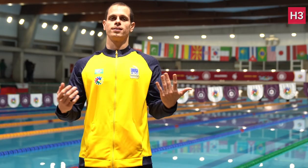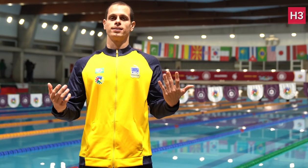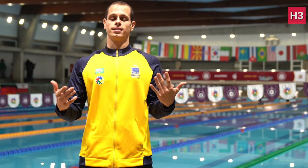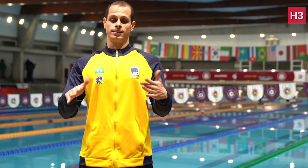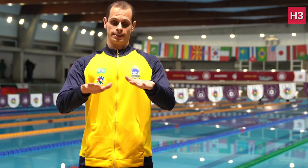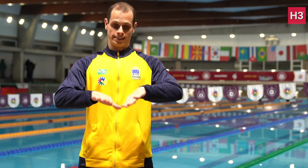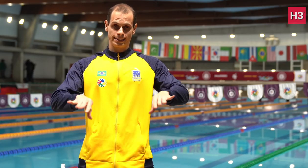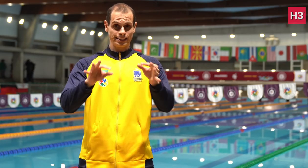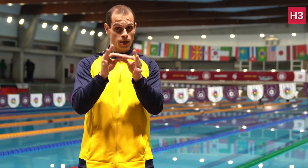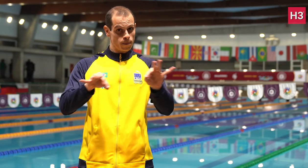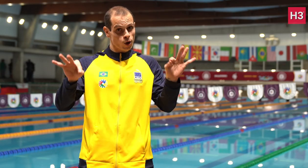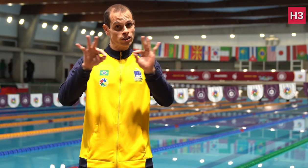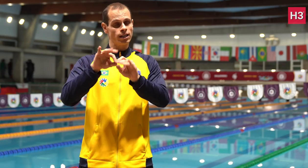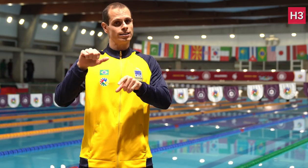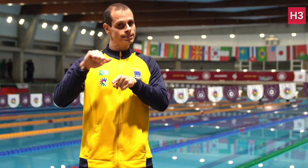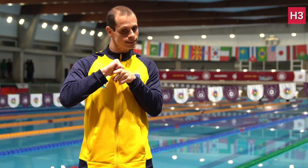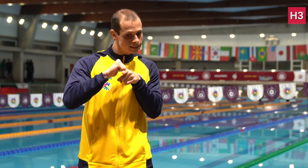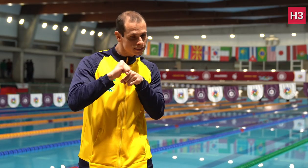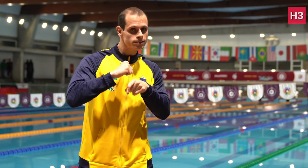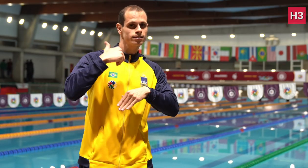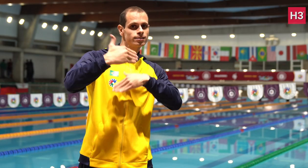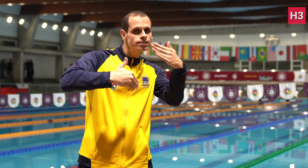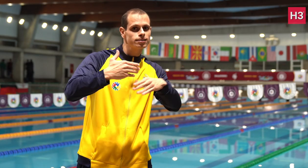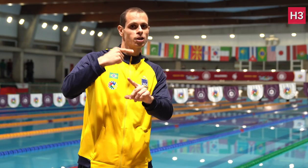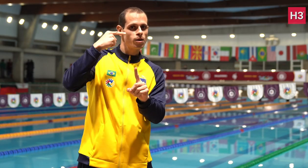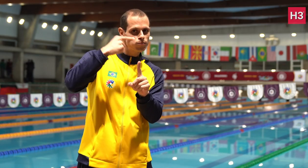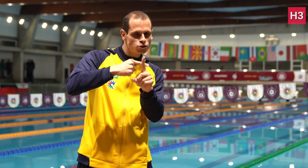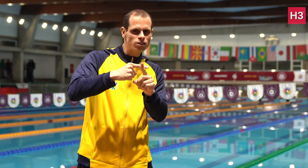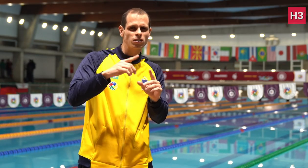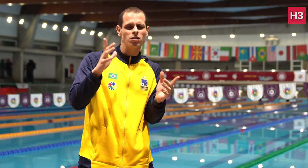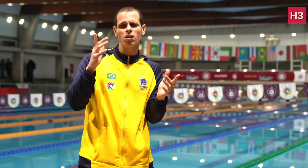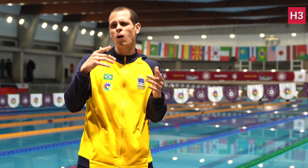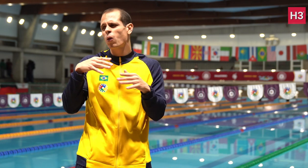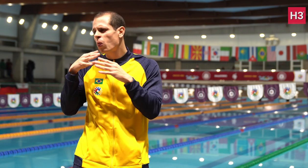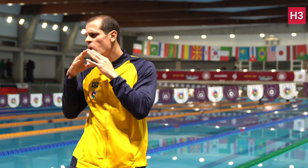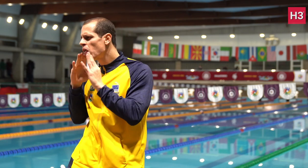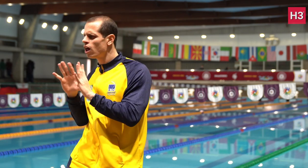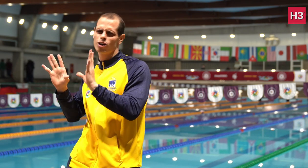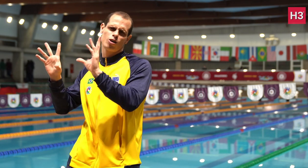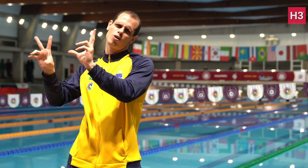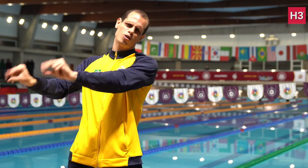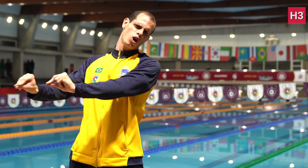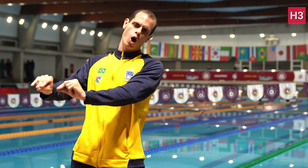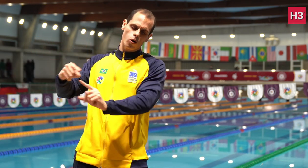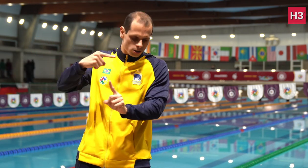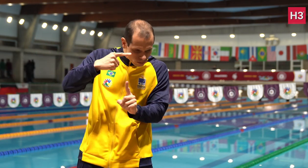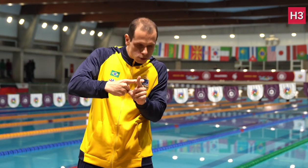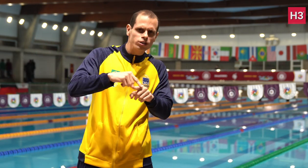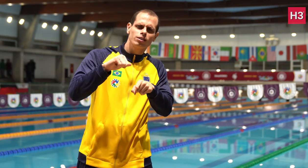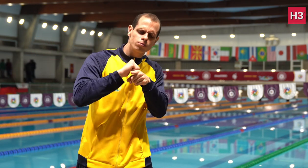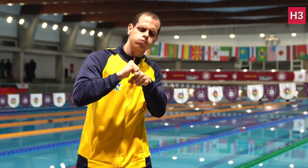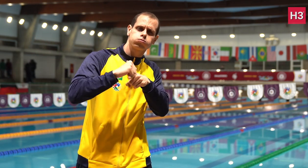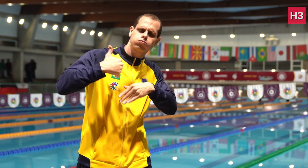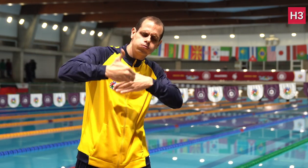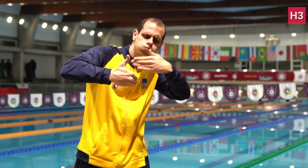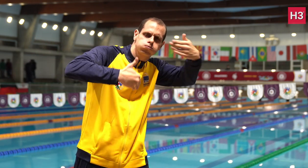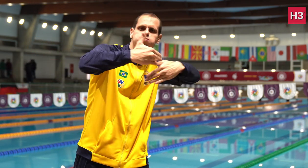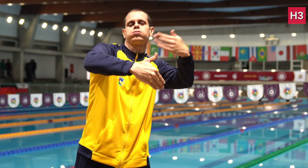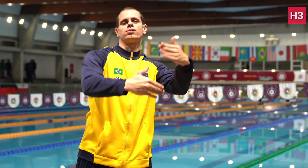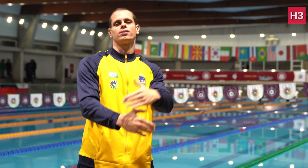It’s very important to encourage our children to aim for their dreams and not allow anyone to stop them from pursuing their dreams.